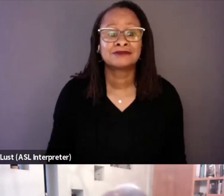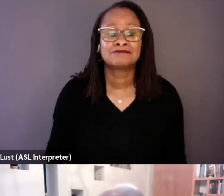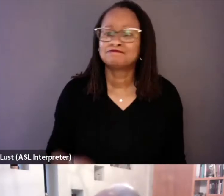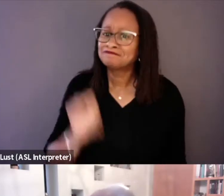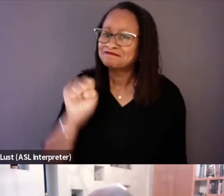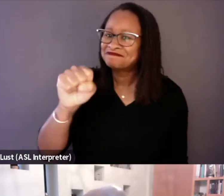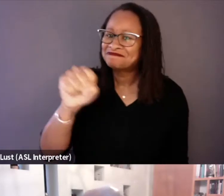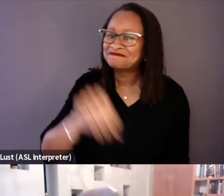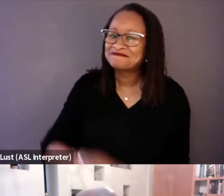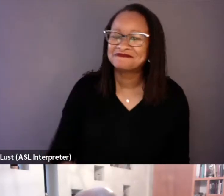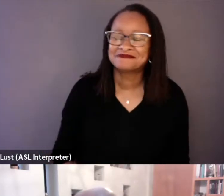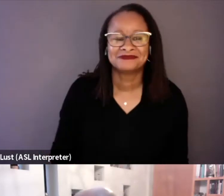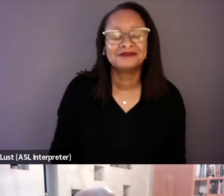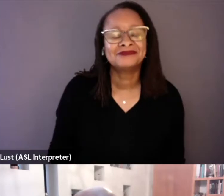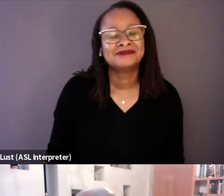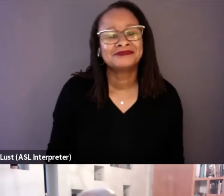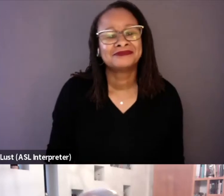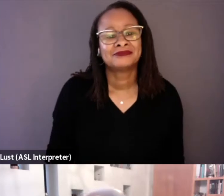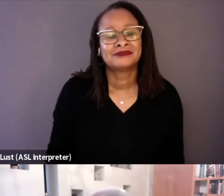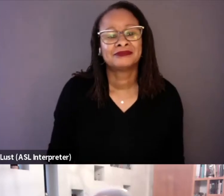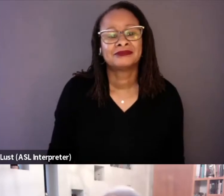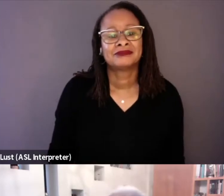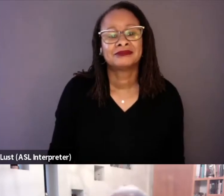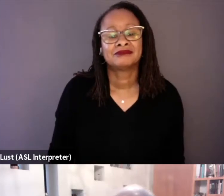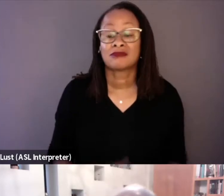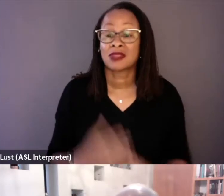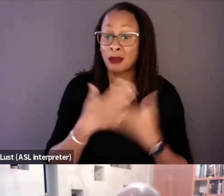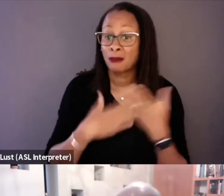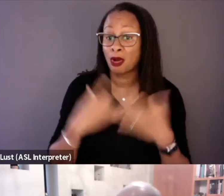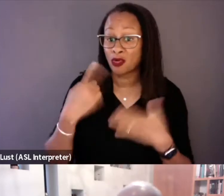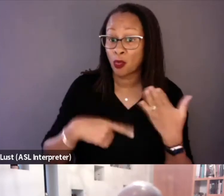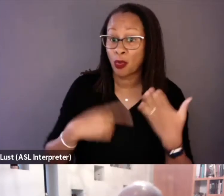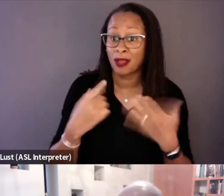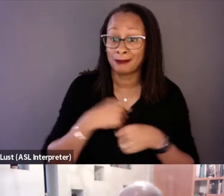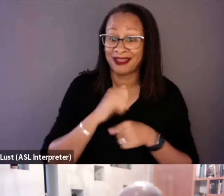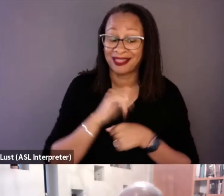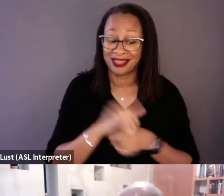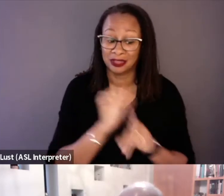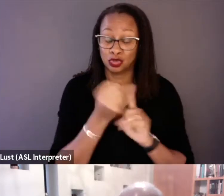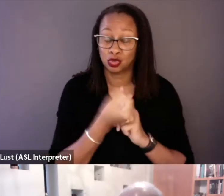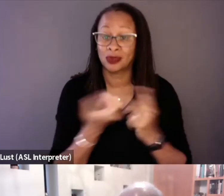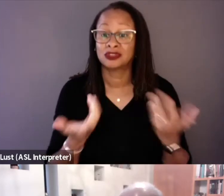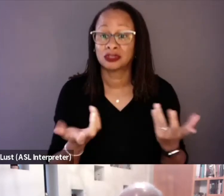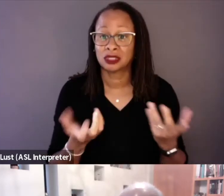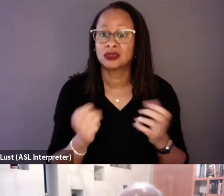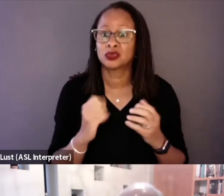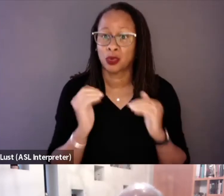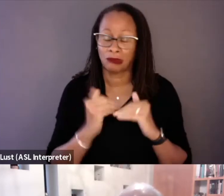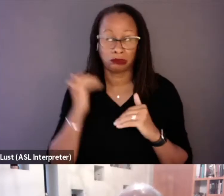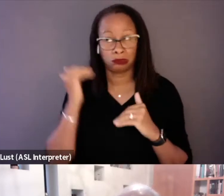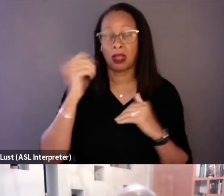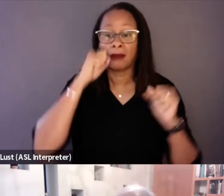So part of what made the uprising at Attica so extraordinary, because there had been other